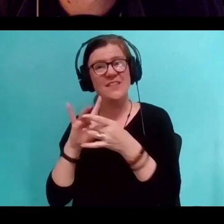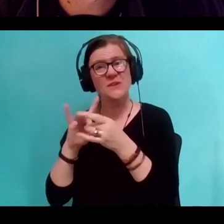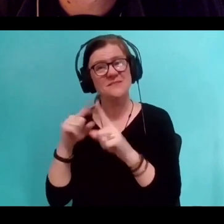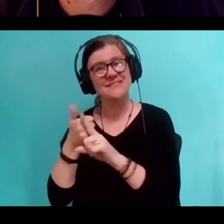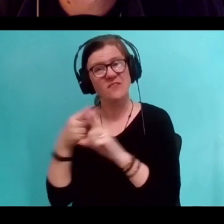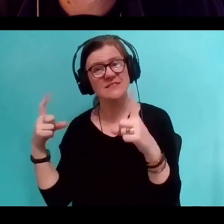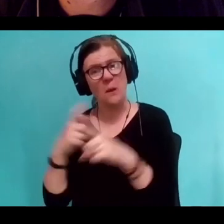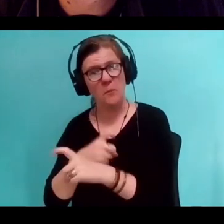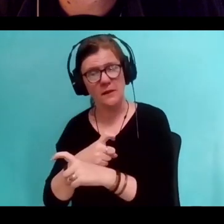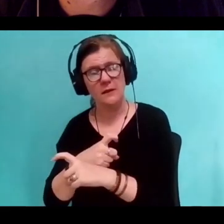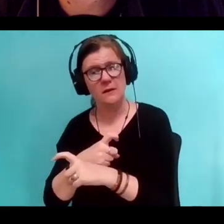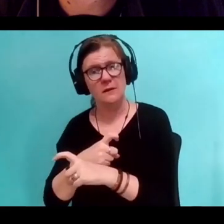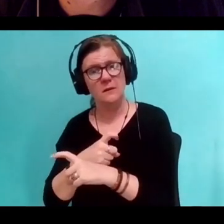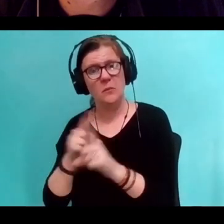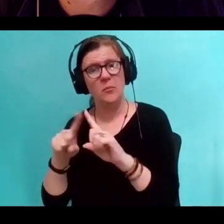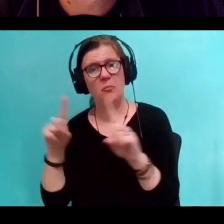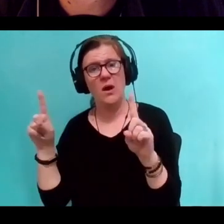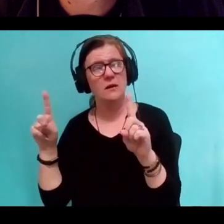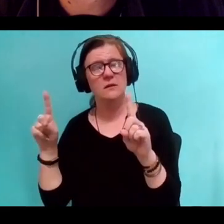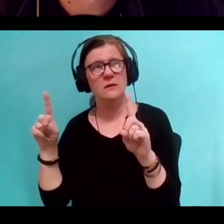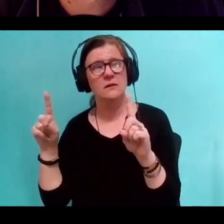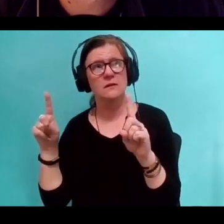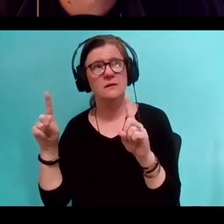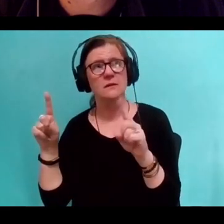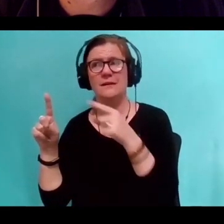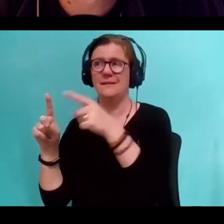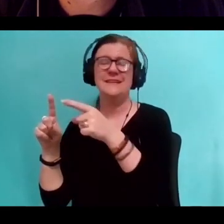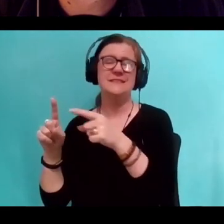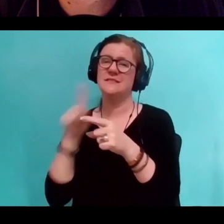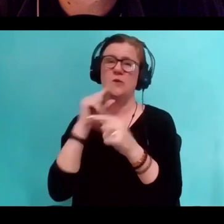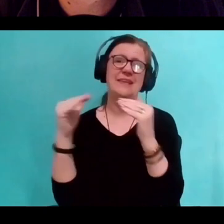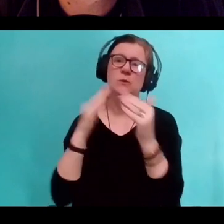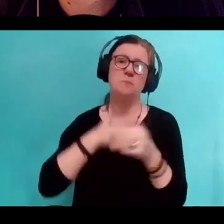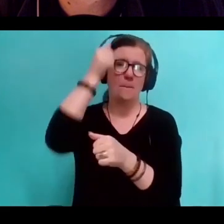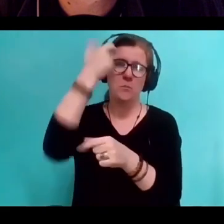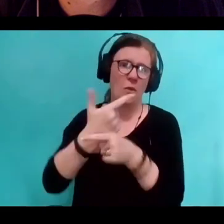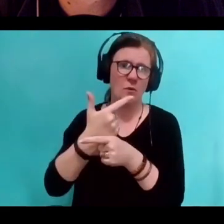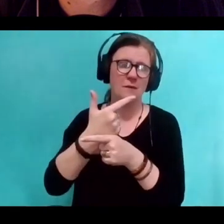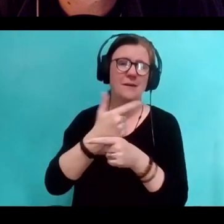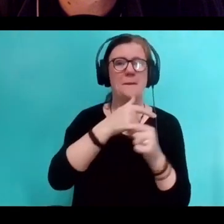But he is one of those people, I call him my brother, my painting brother.